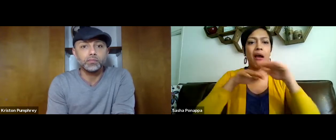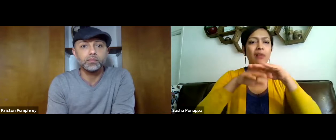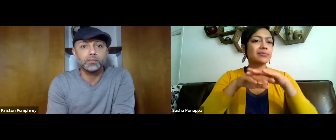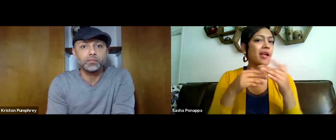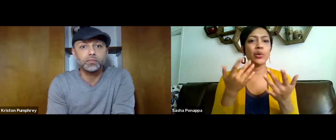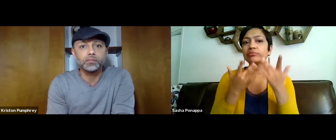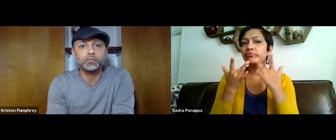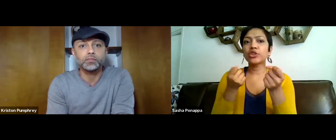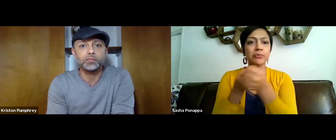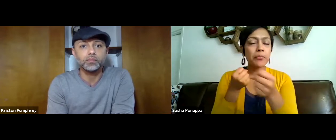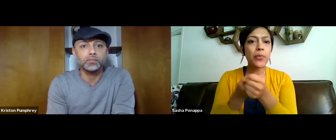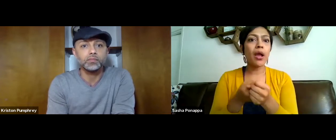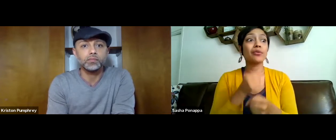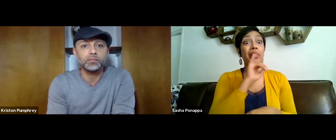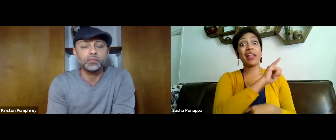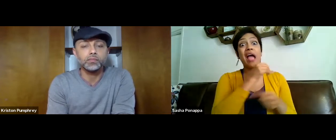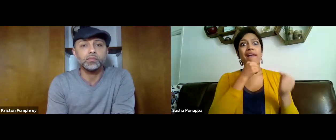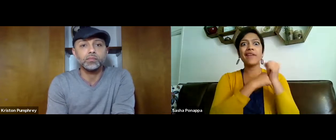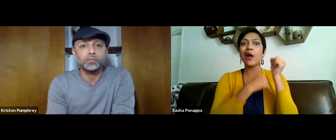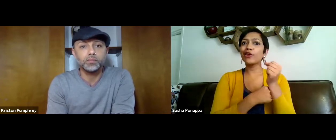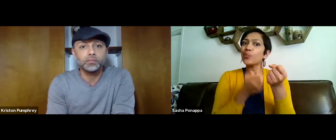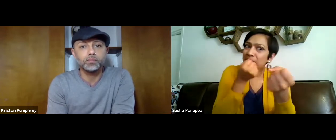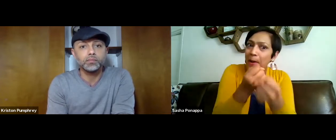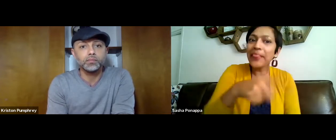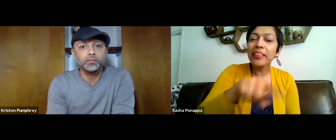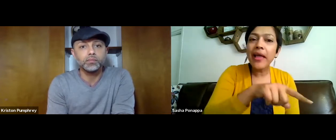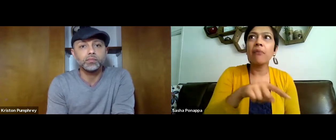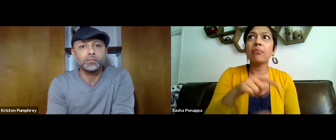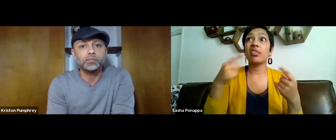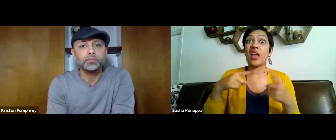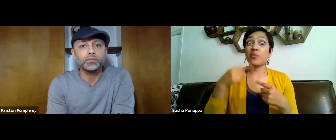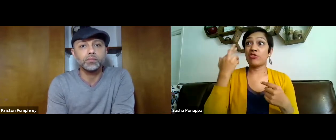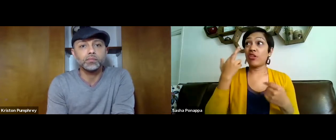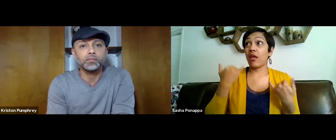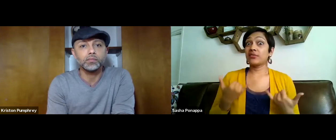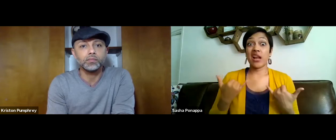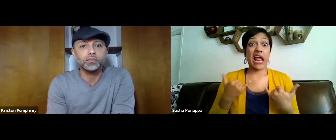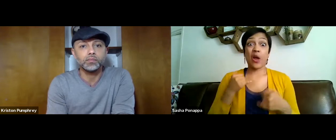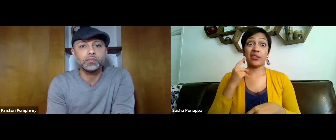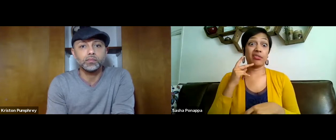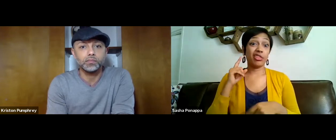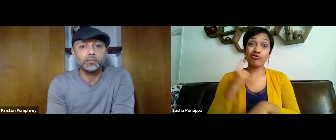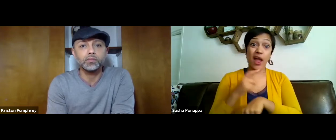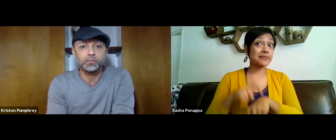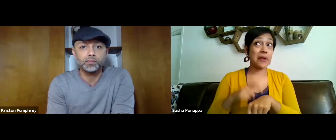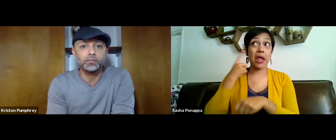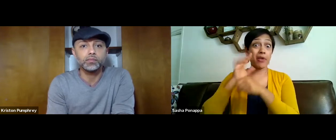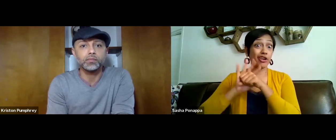and people who are underserved in the population. We wanted to sponsor the ability to help in those areas.